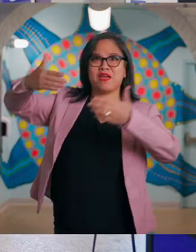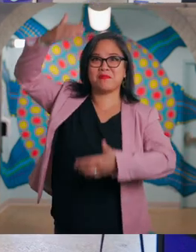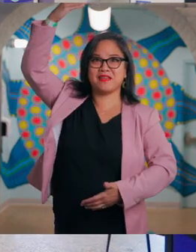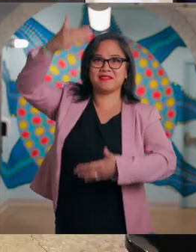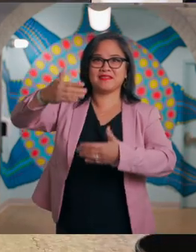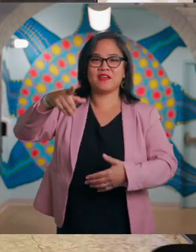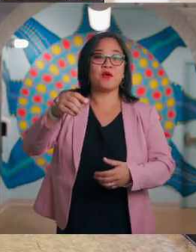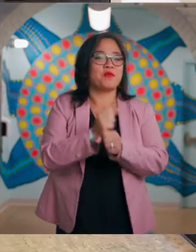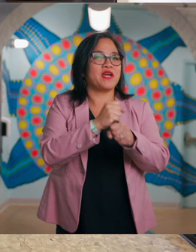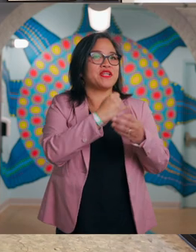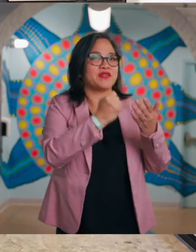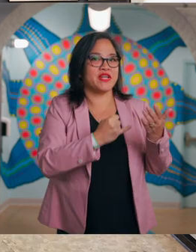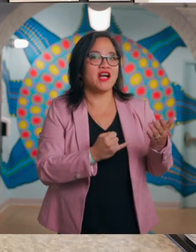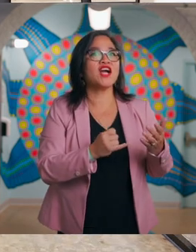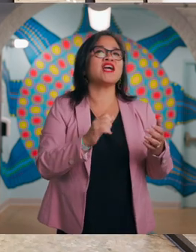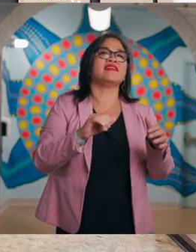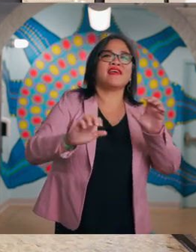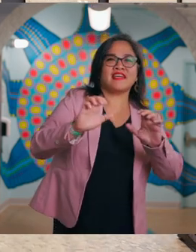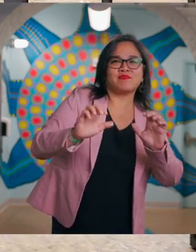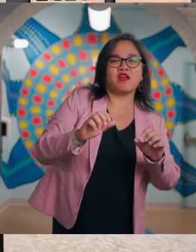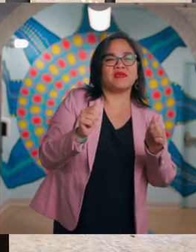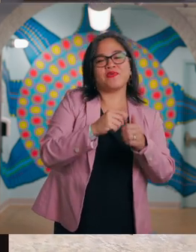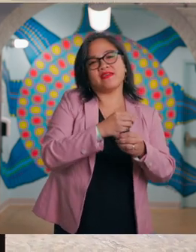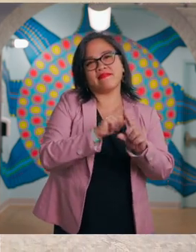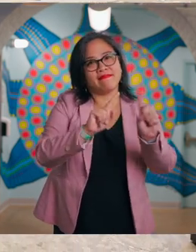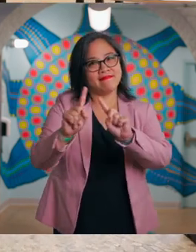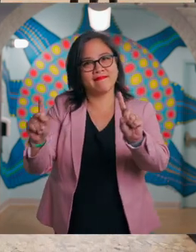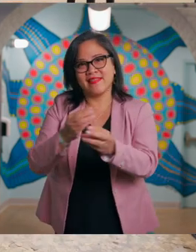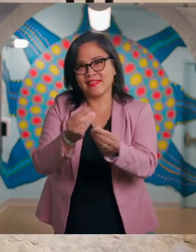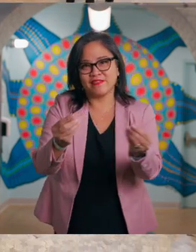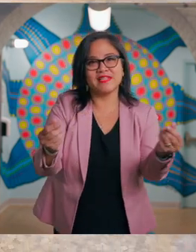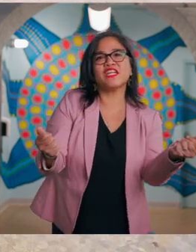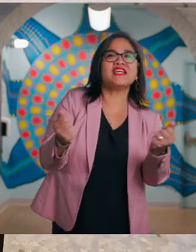where you can create art and experiment with different materials based on an artist or a theme.